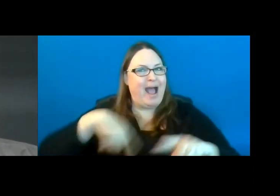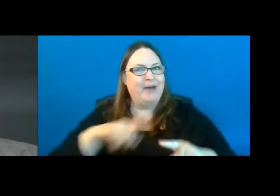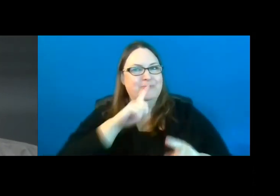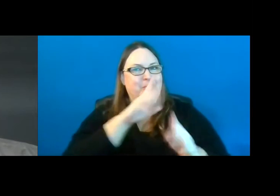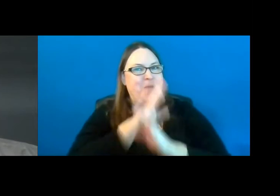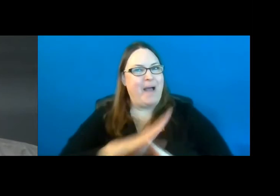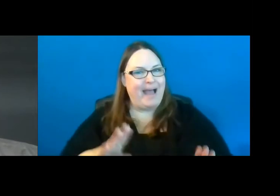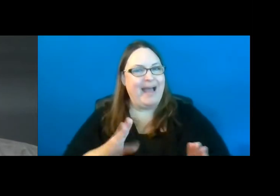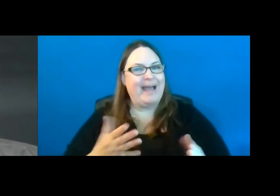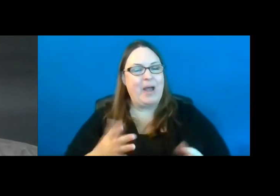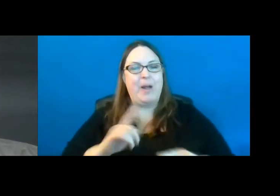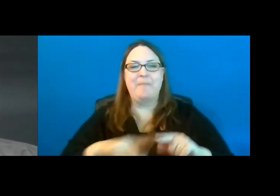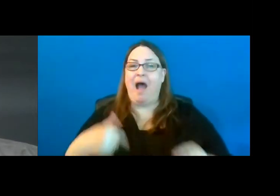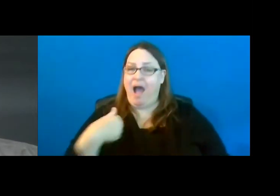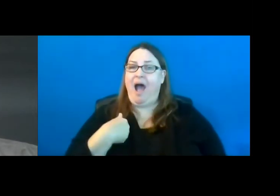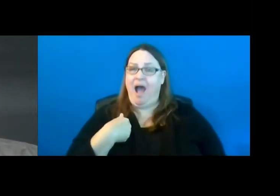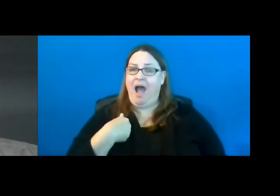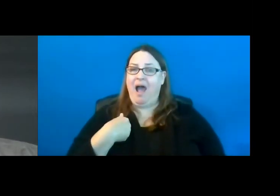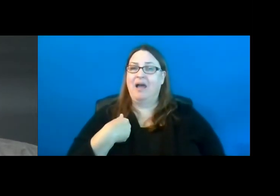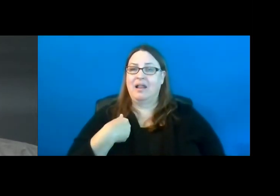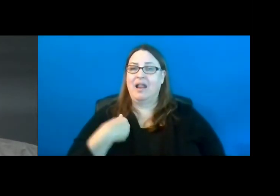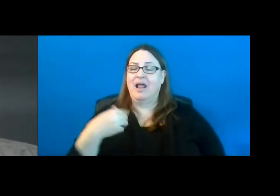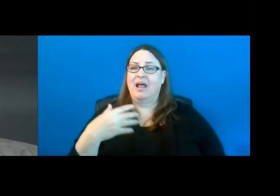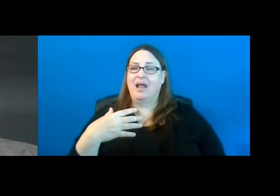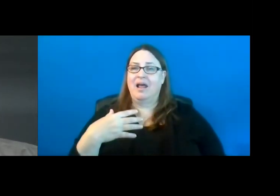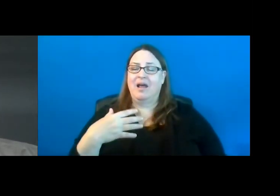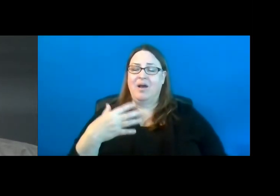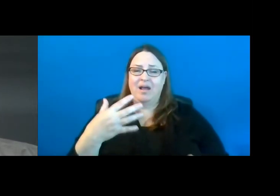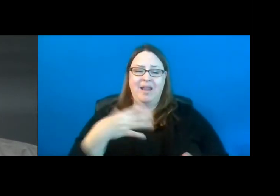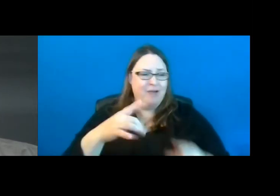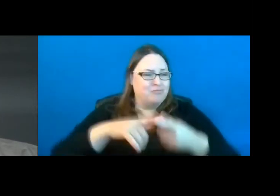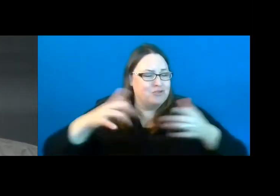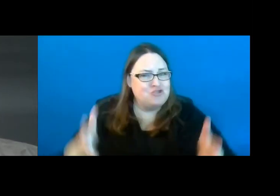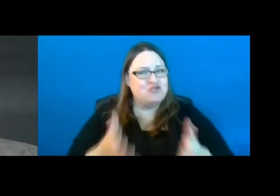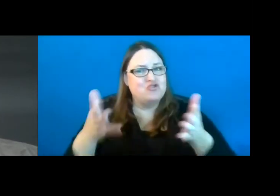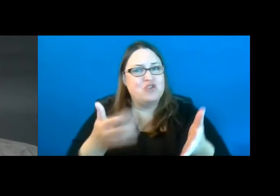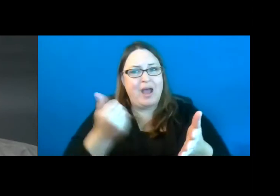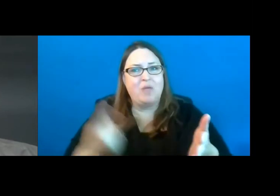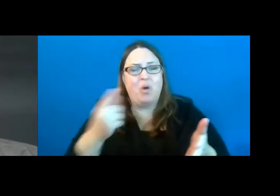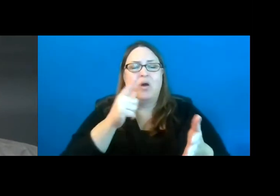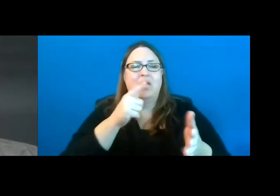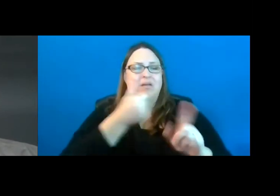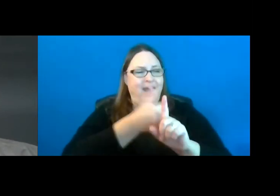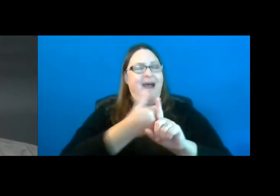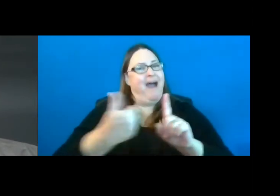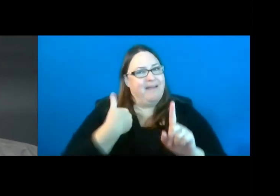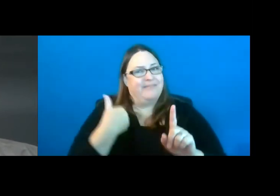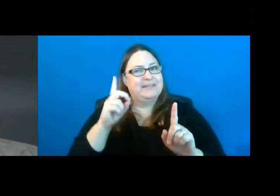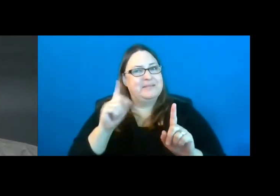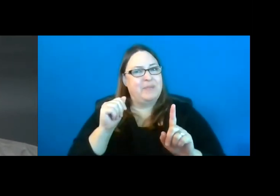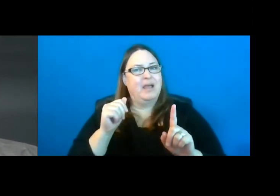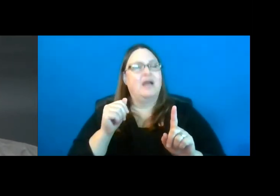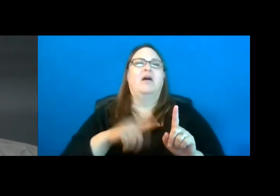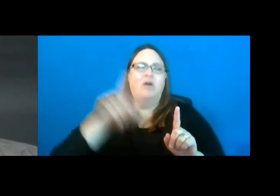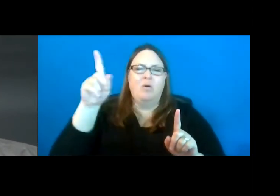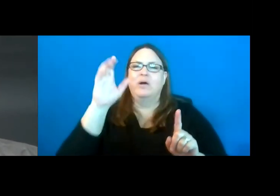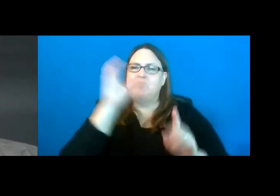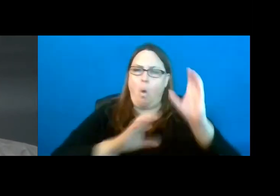But I’d like to encourage anybody that has a disability to explore the outdoors, whether